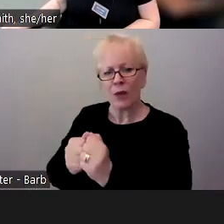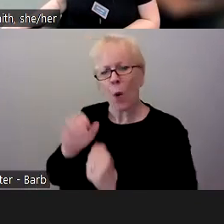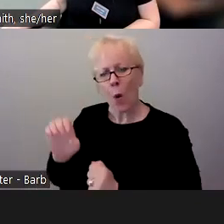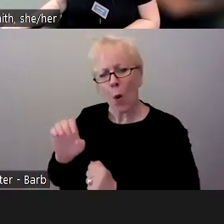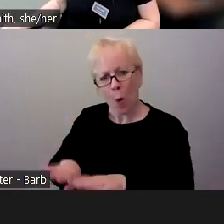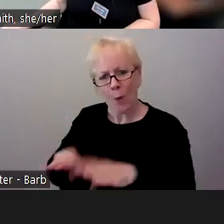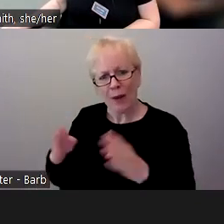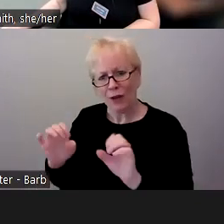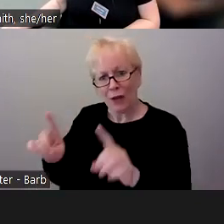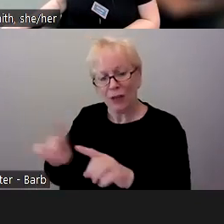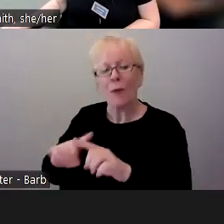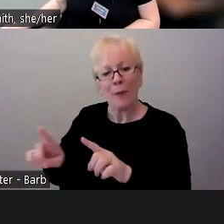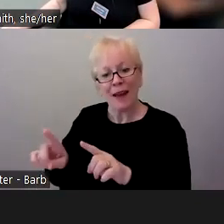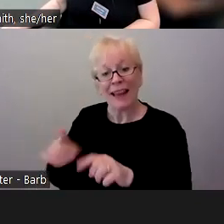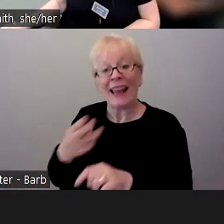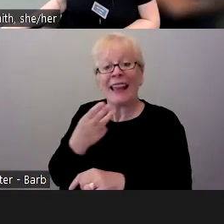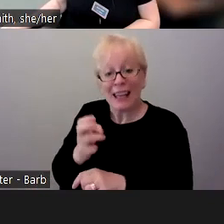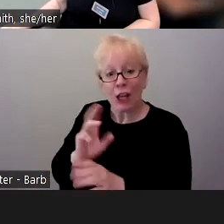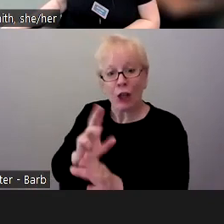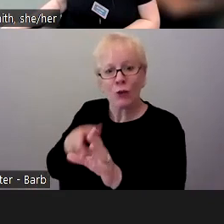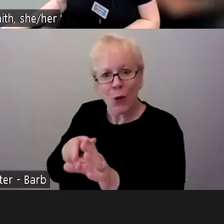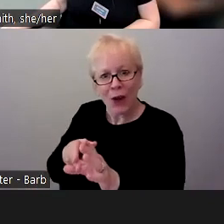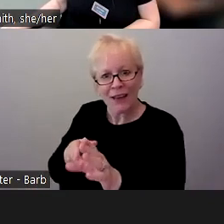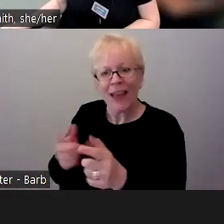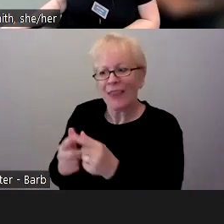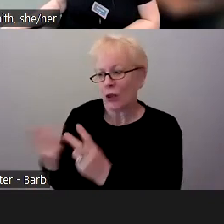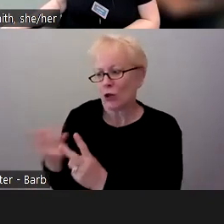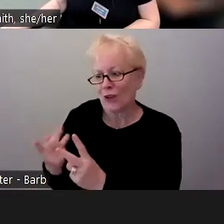he could talk to me about open education.